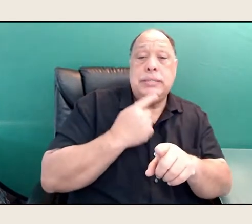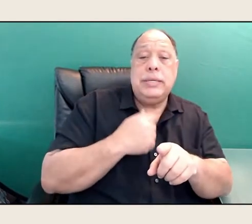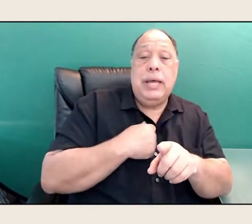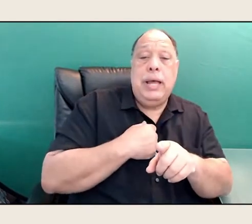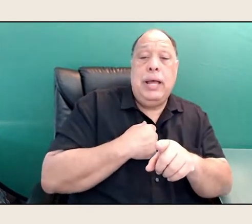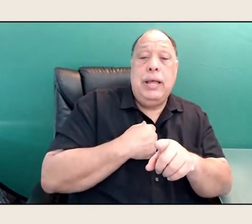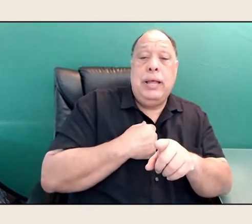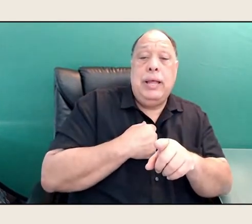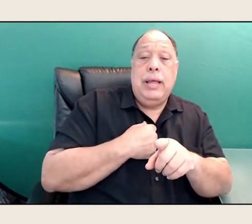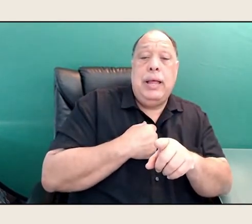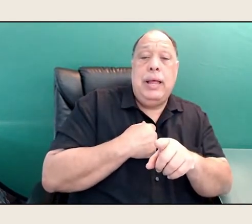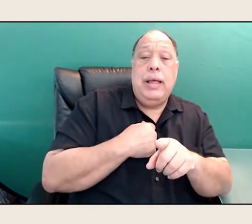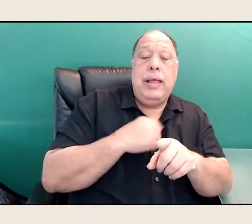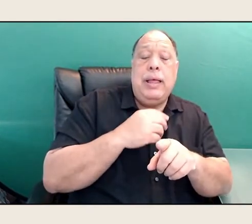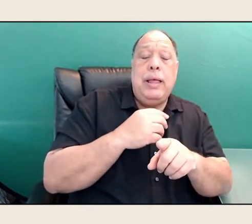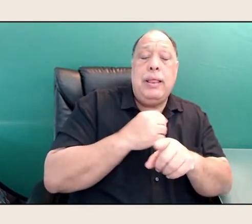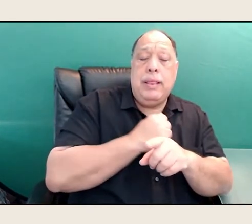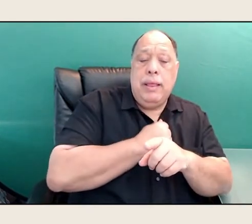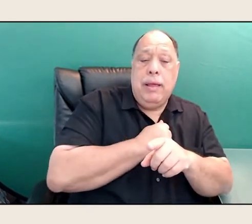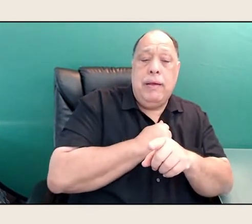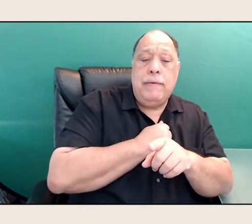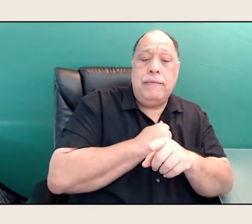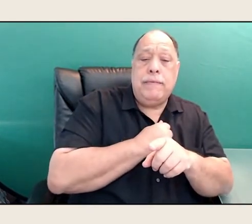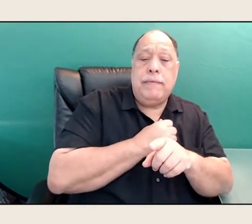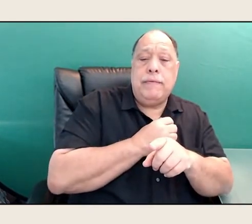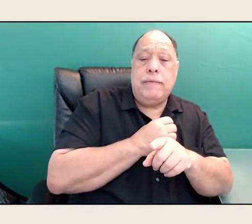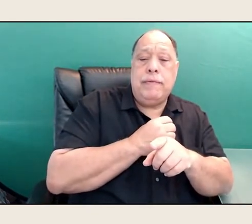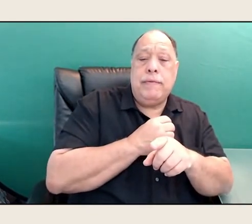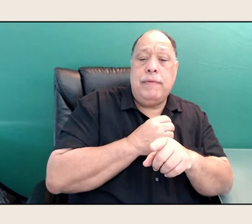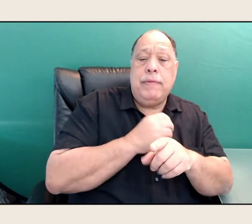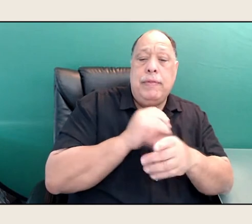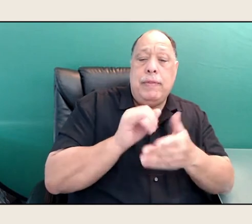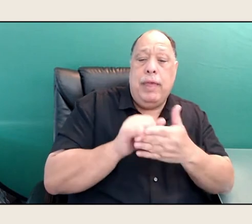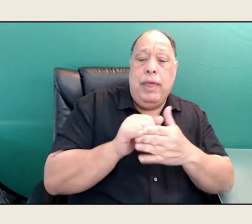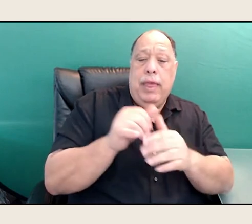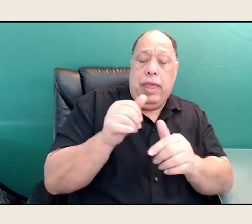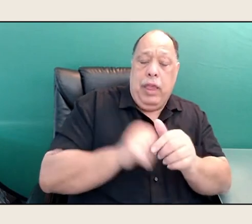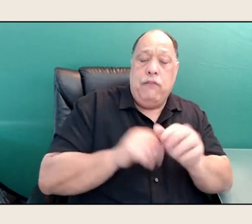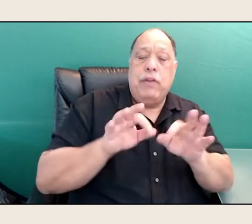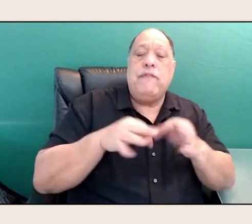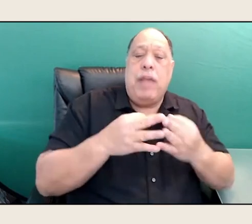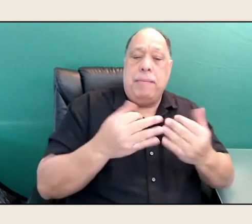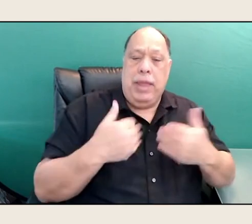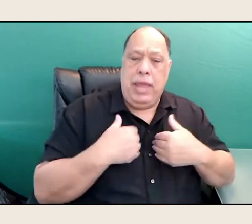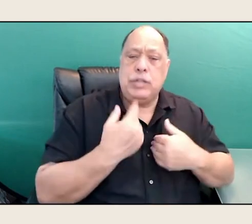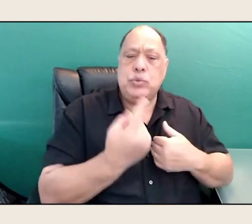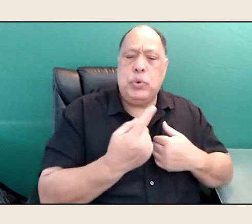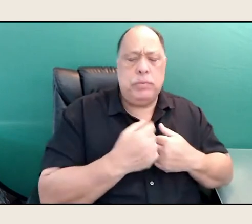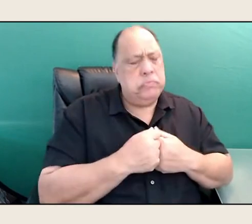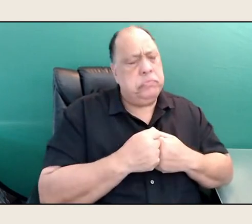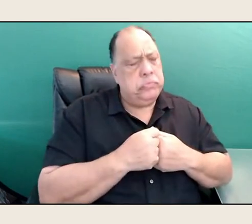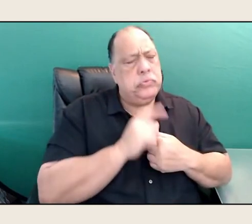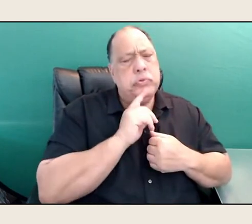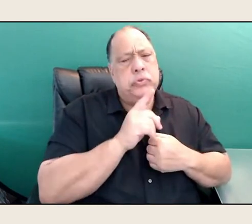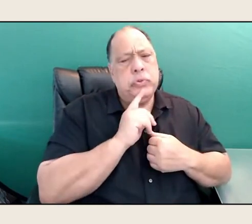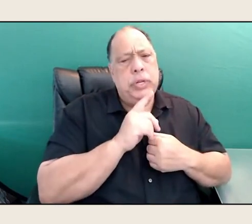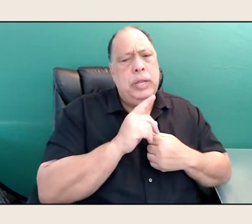and that every family has one. I think is really true.